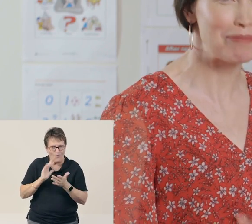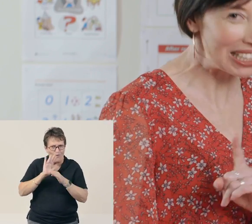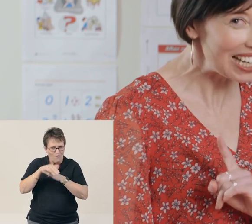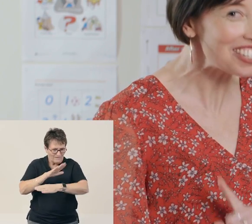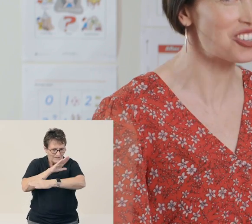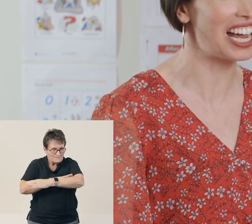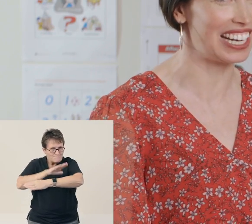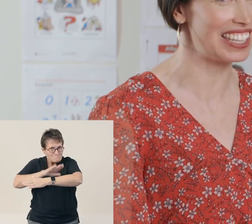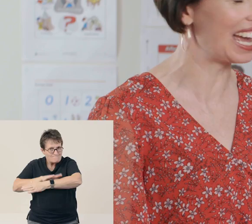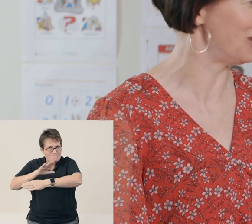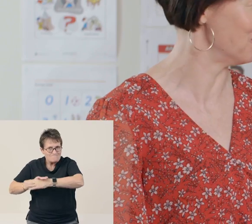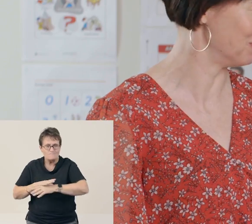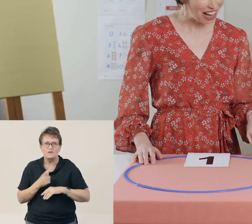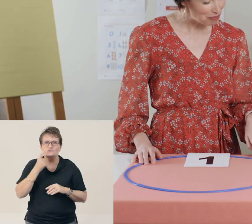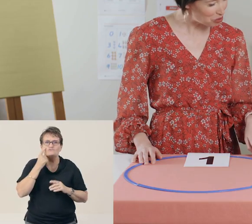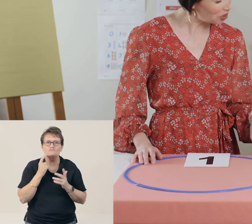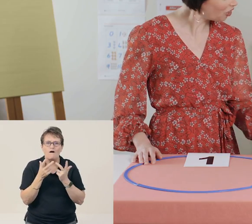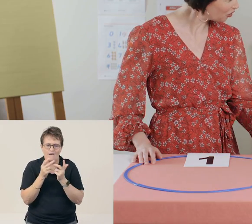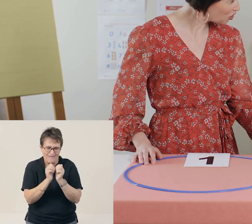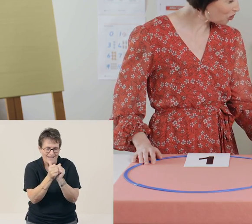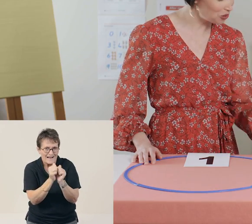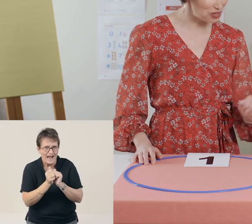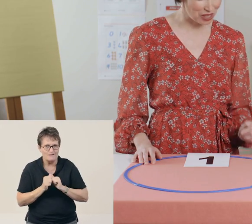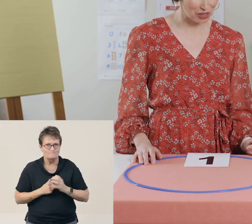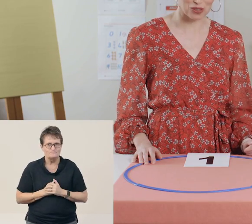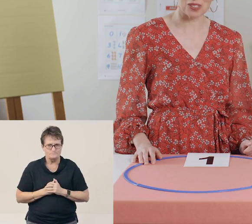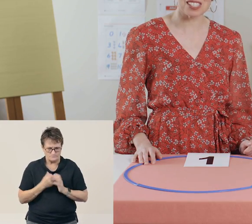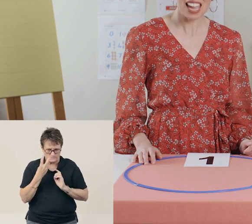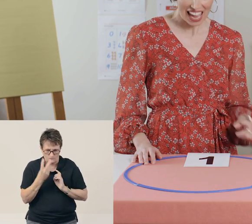But let's try another game. I've brought along two circles.